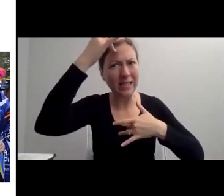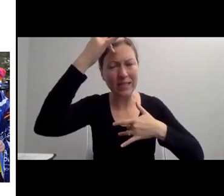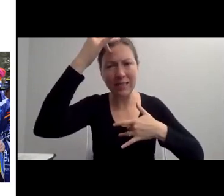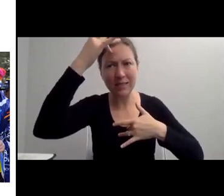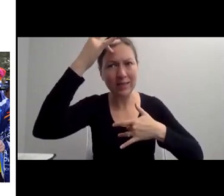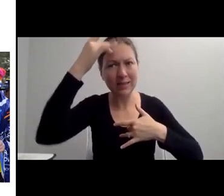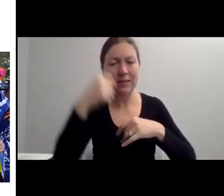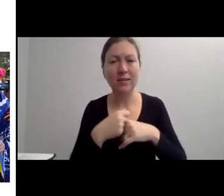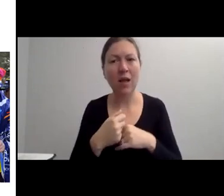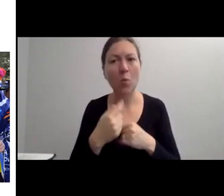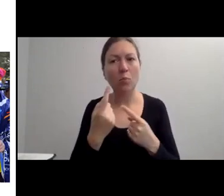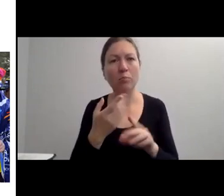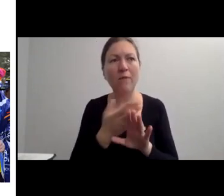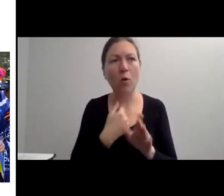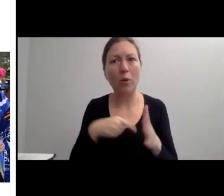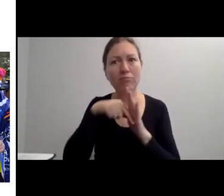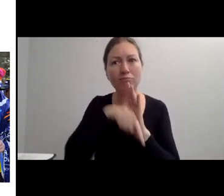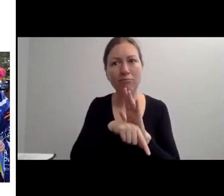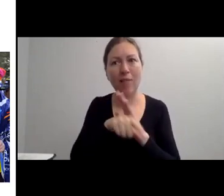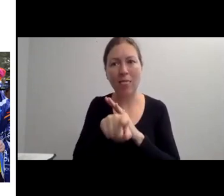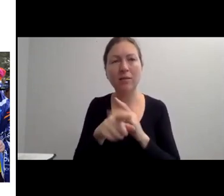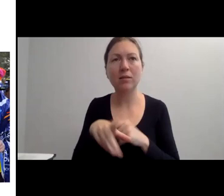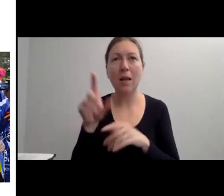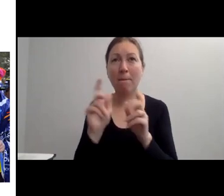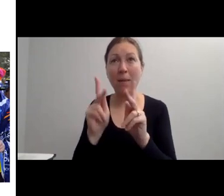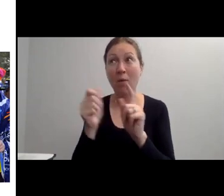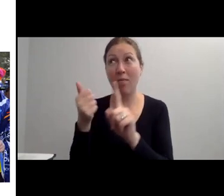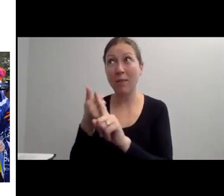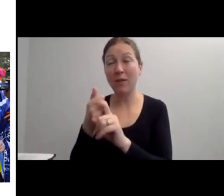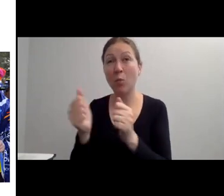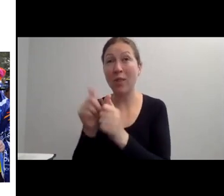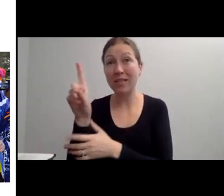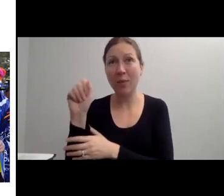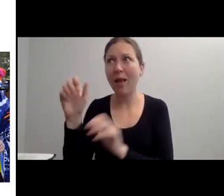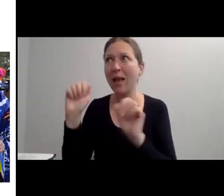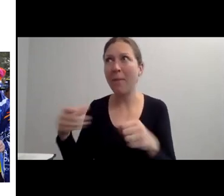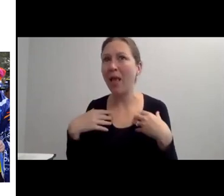STORIES ABOUT ACCESSIBLE HOUSING AND TRANSPORTATION. AFFORDABLE HEALTH CARE. EMPLOYMENT OPPORTUNITIES.